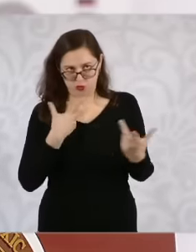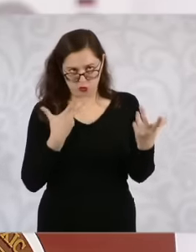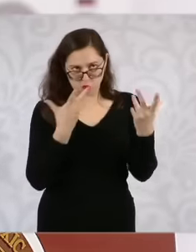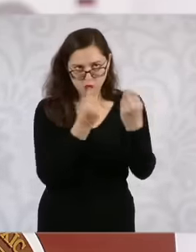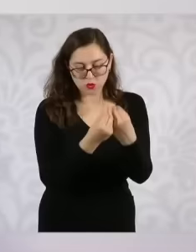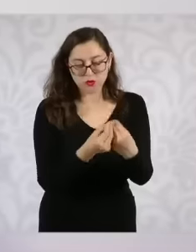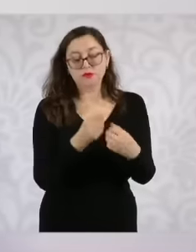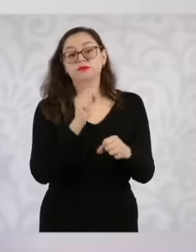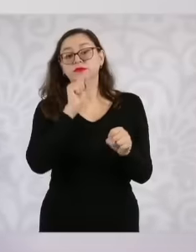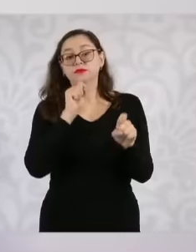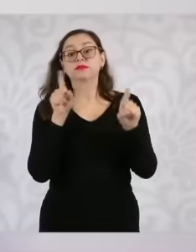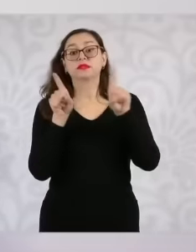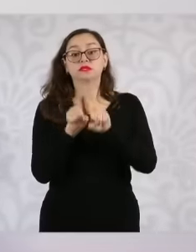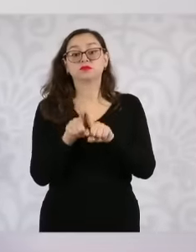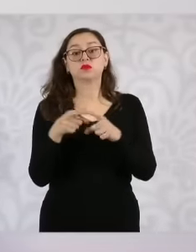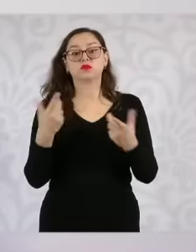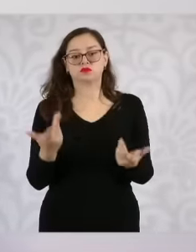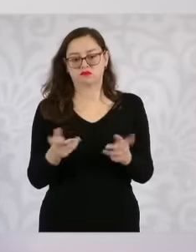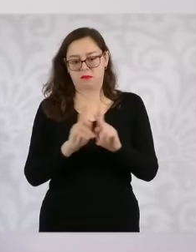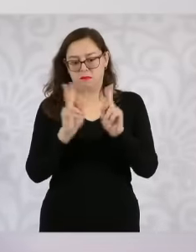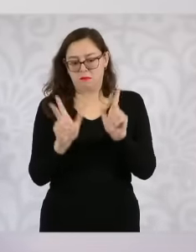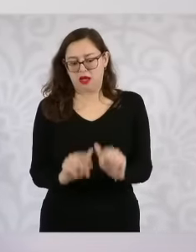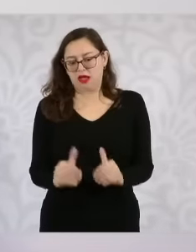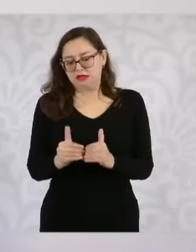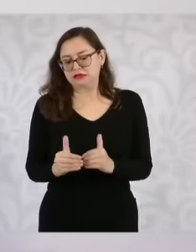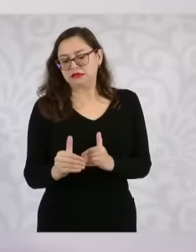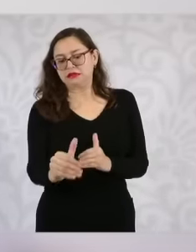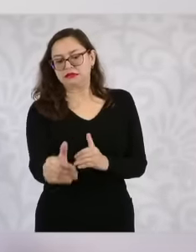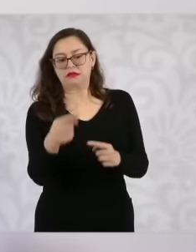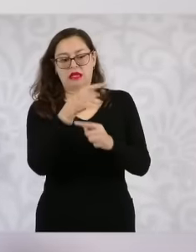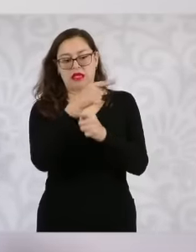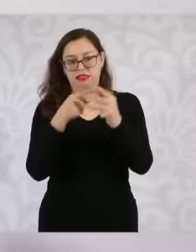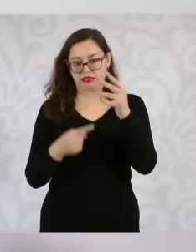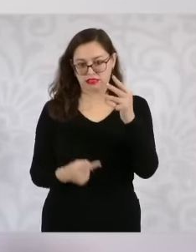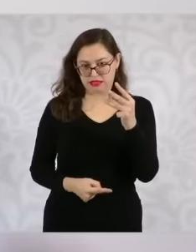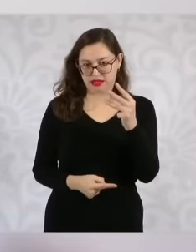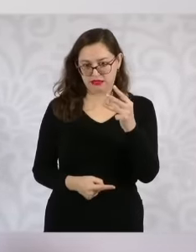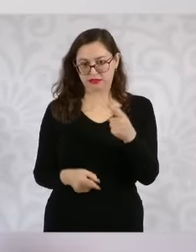for the construction of lasting peace in the country. The first is to reduce the